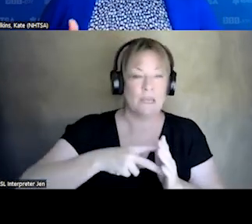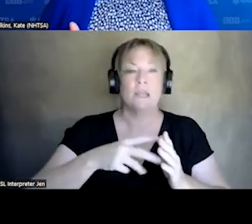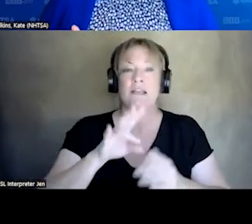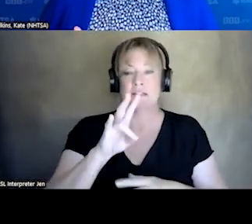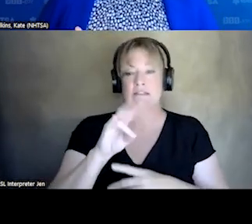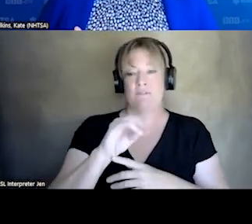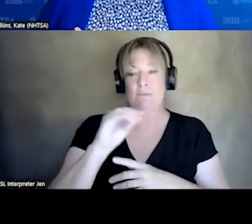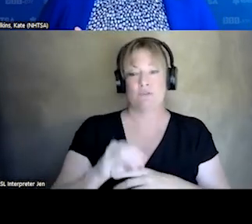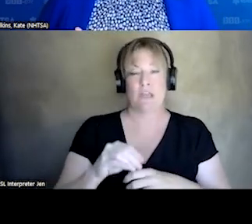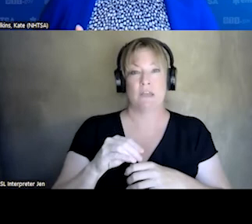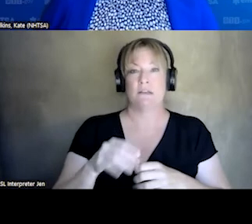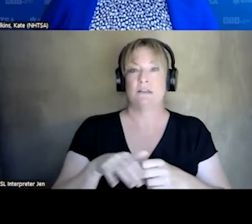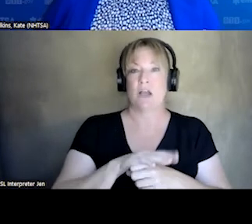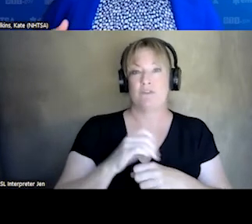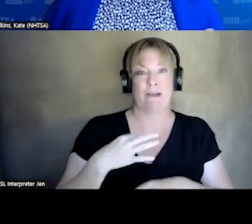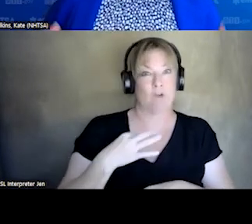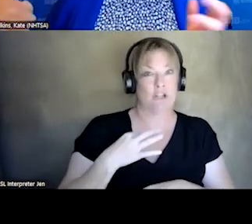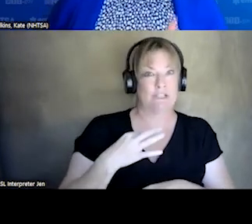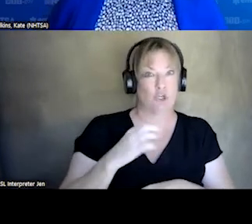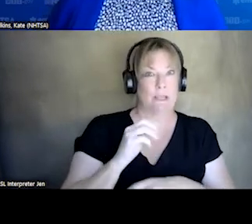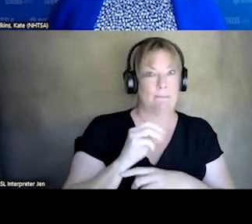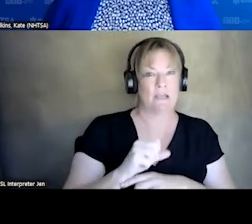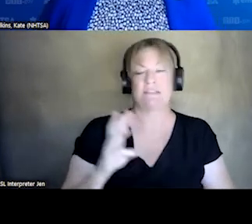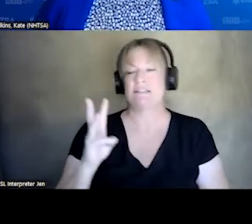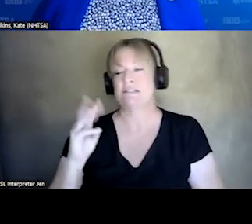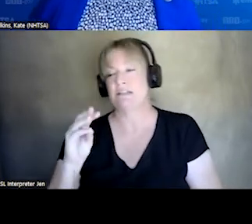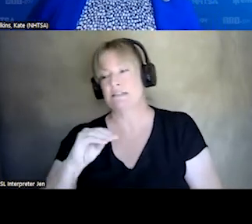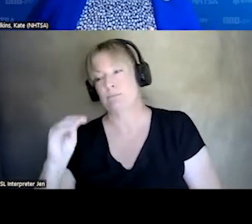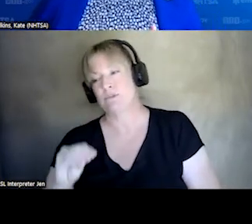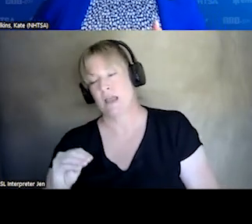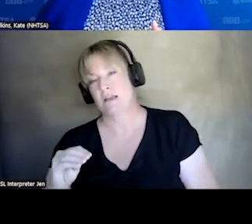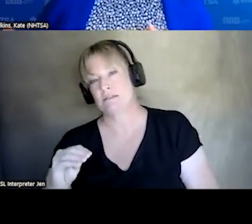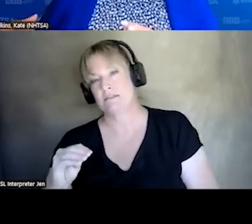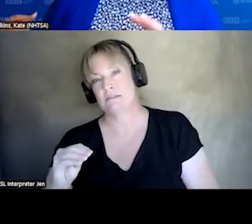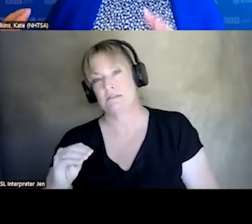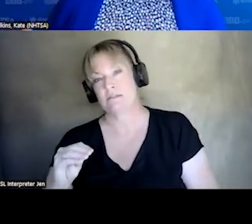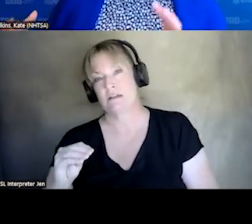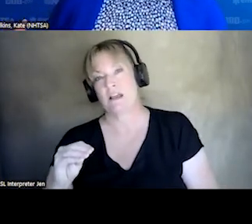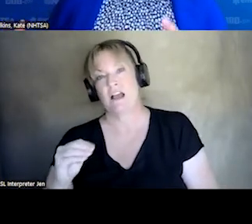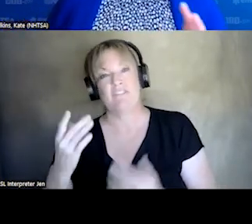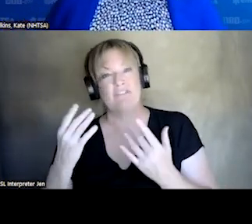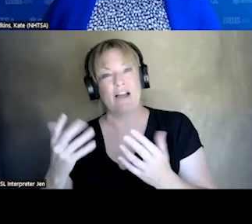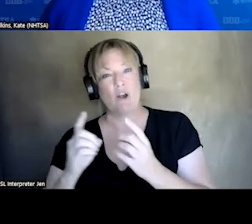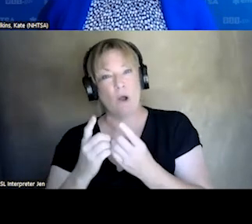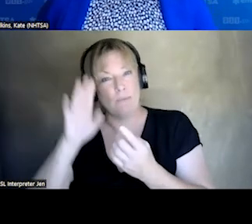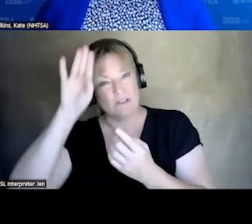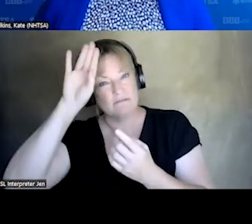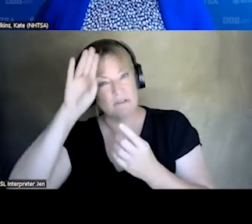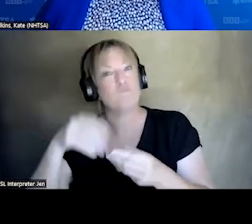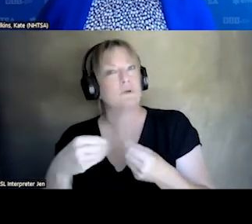COVERED BY VOLUNTEER EMS. ABOUT 60% OF, OF FIRE DEPARTMENT PROVIDE EMS SERVICES. 60% TO